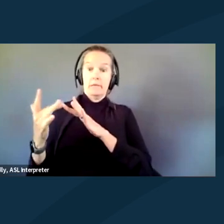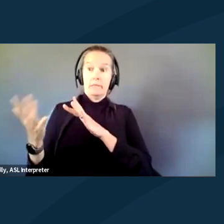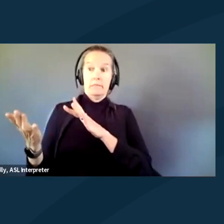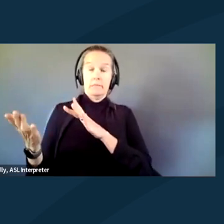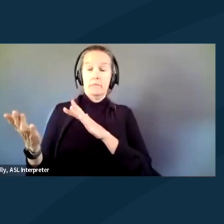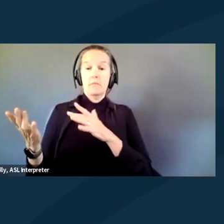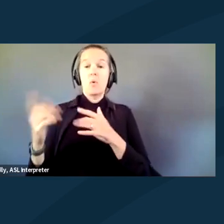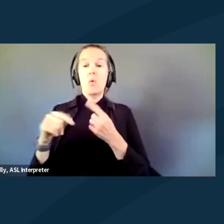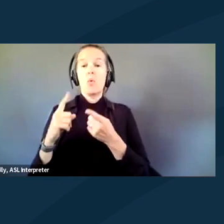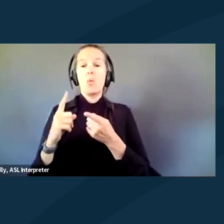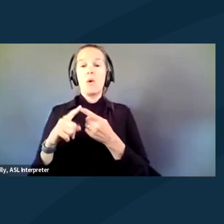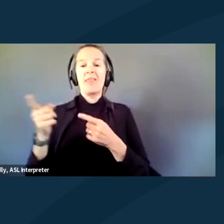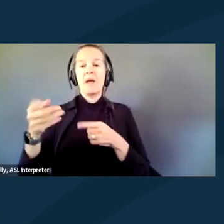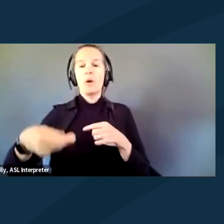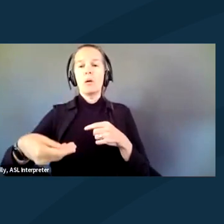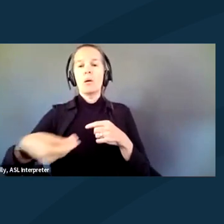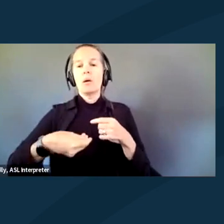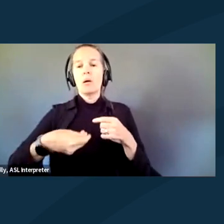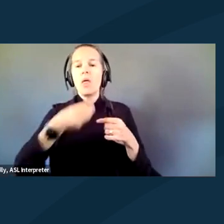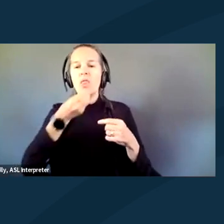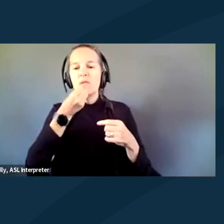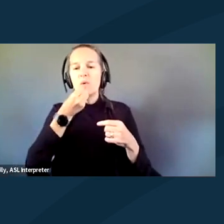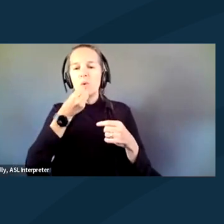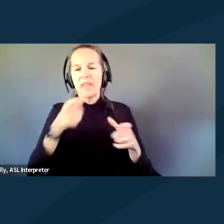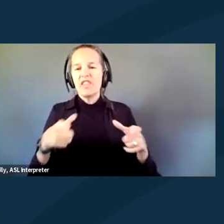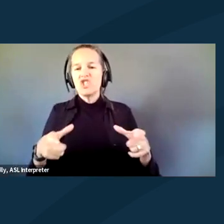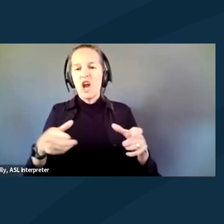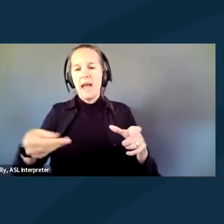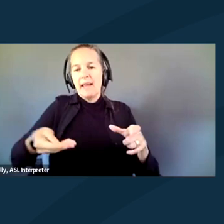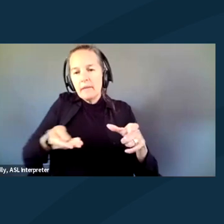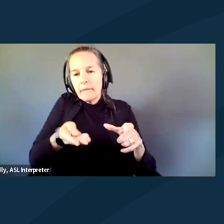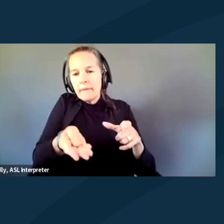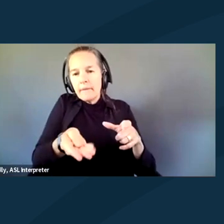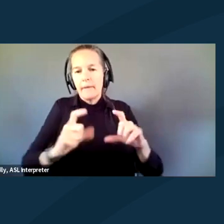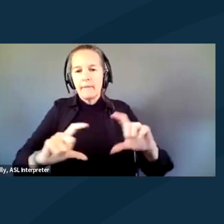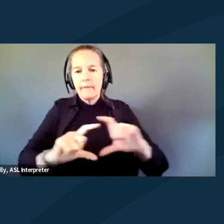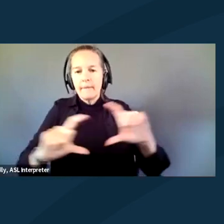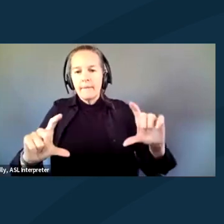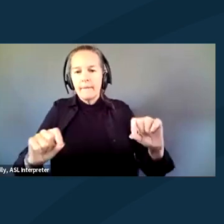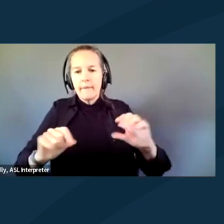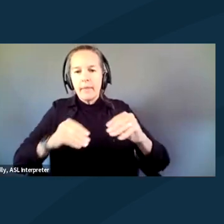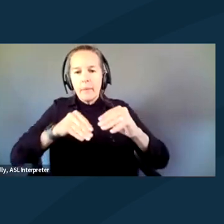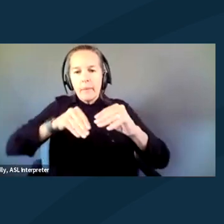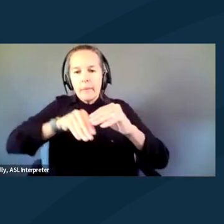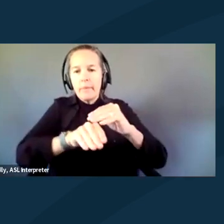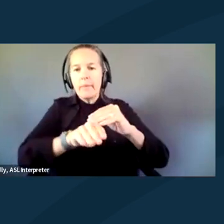when they would push the food through the tray and they would often push it through and let it fall,